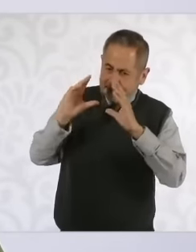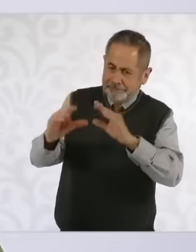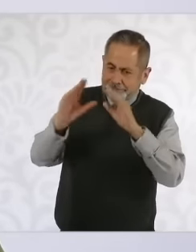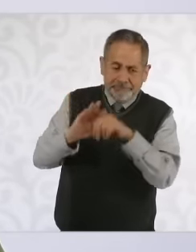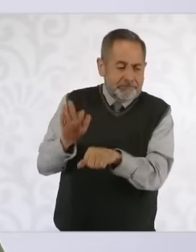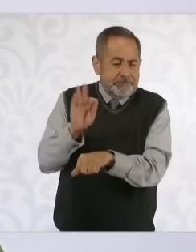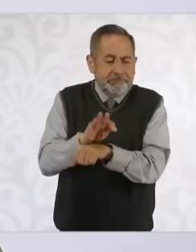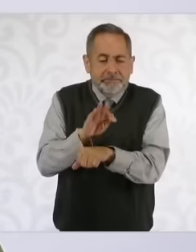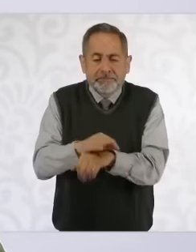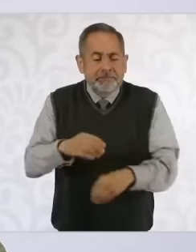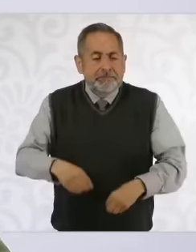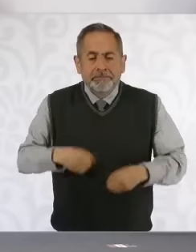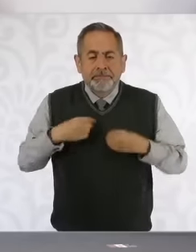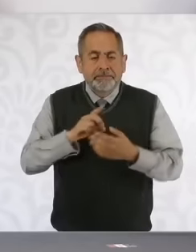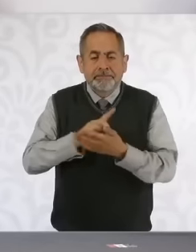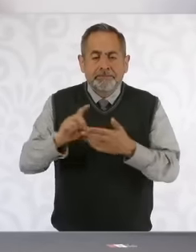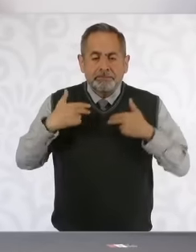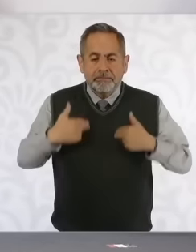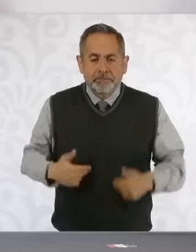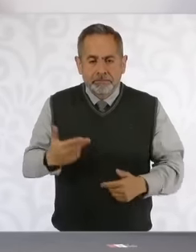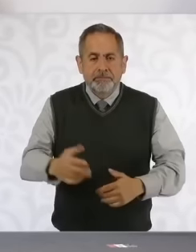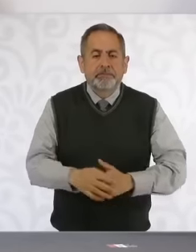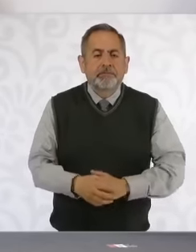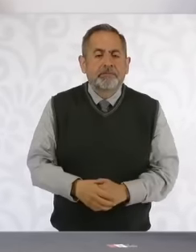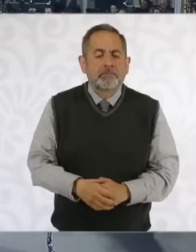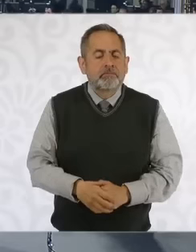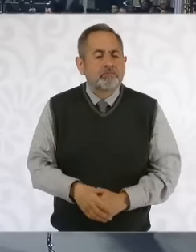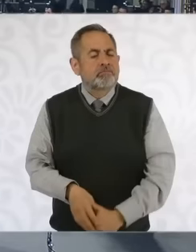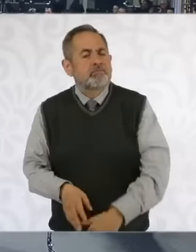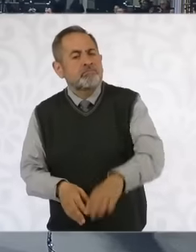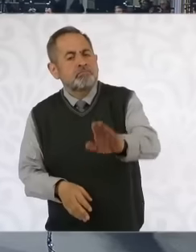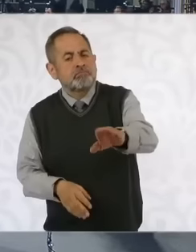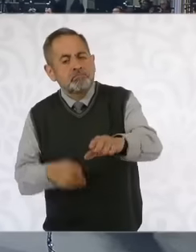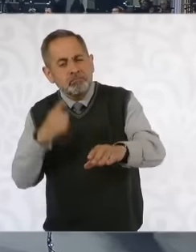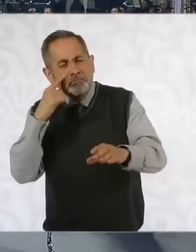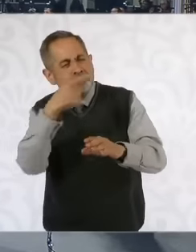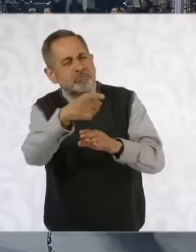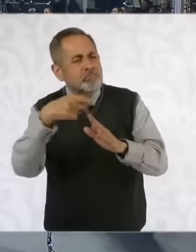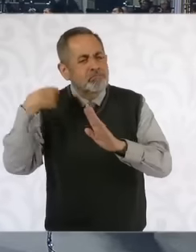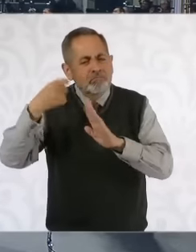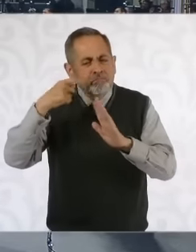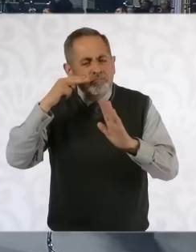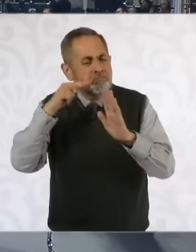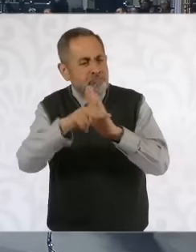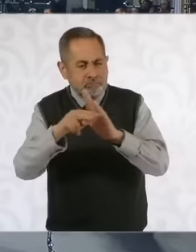of human rights and in that sense when you watch a video in which you realize that,